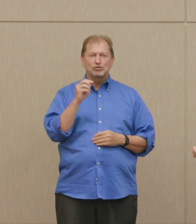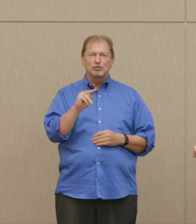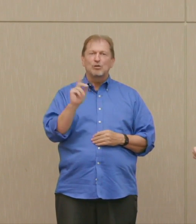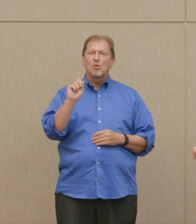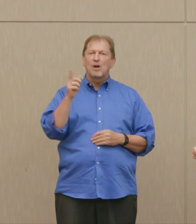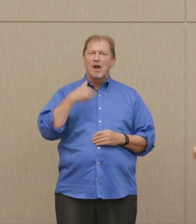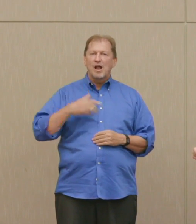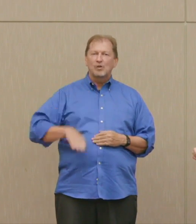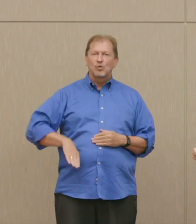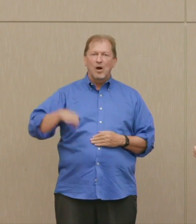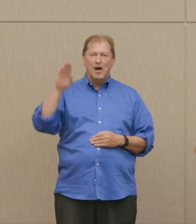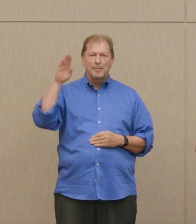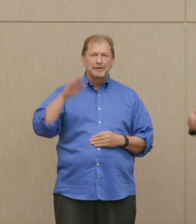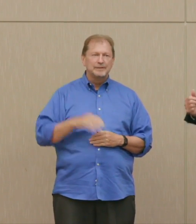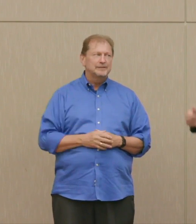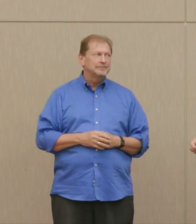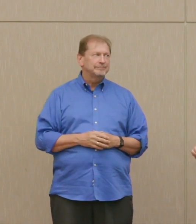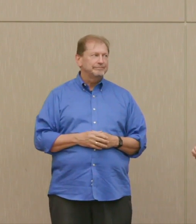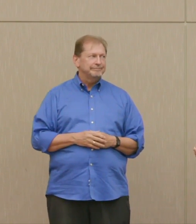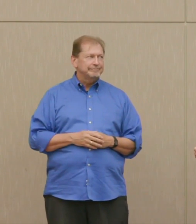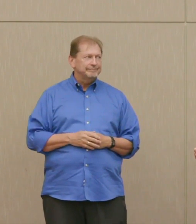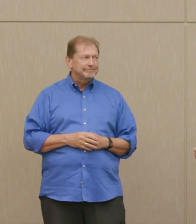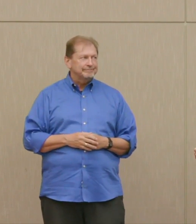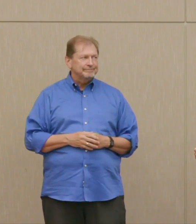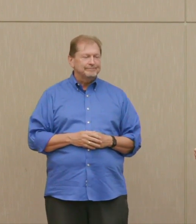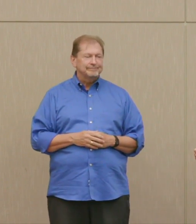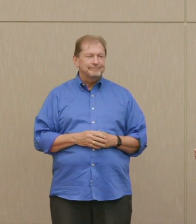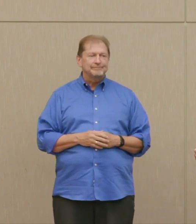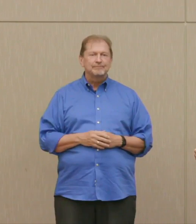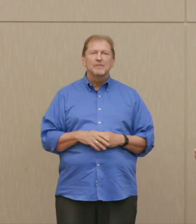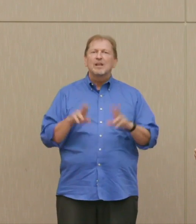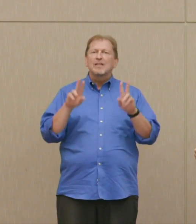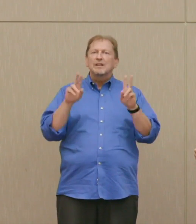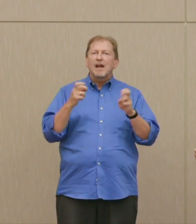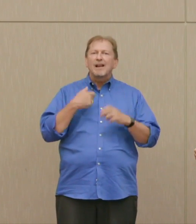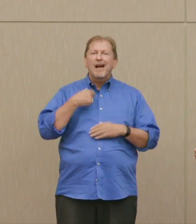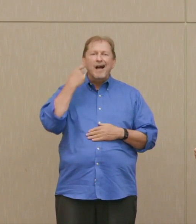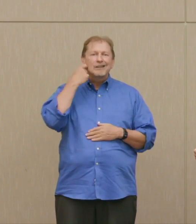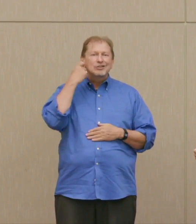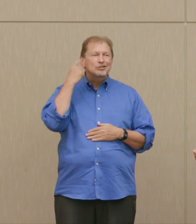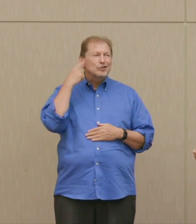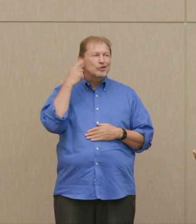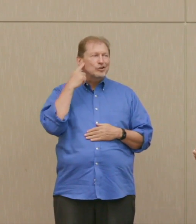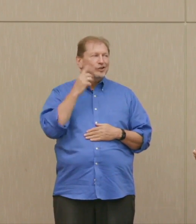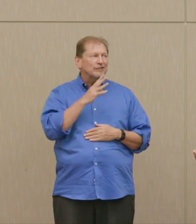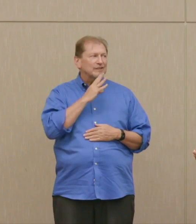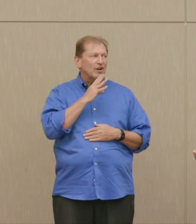Dr. Ellsberg: The title that I just heard, of my talk, which I just asked minutes before,